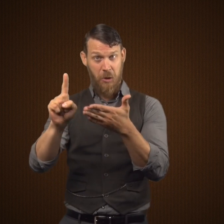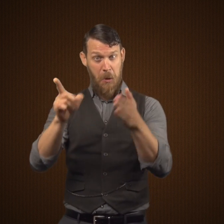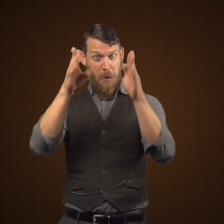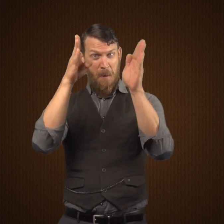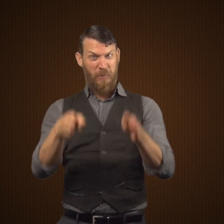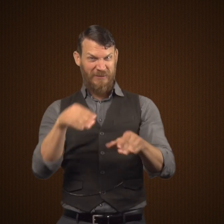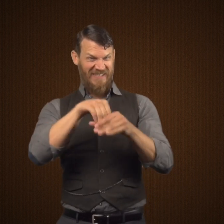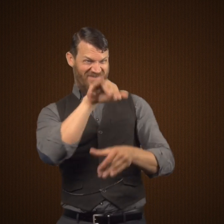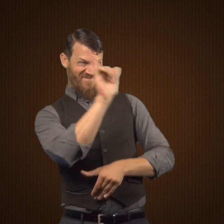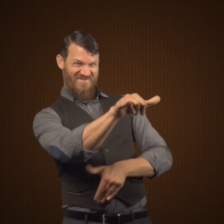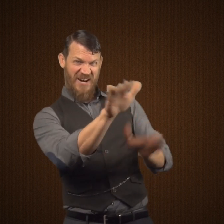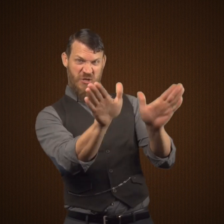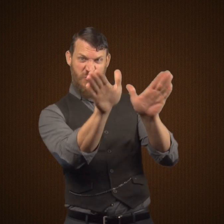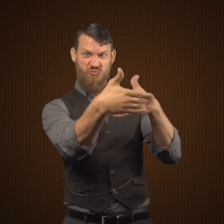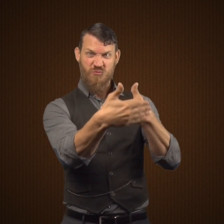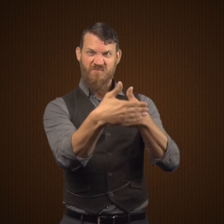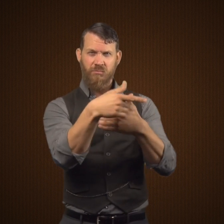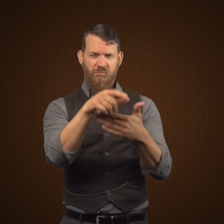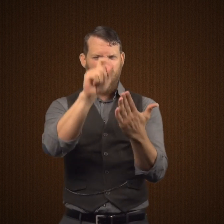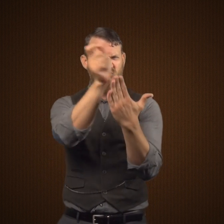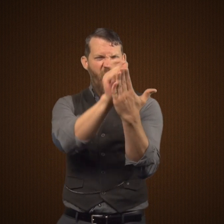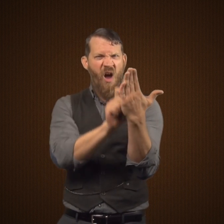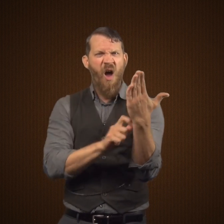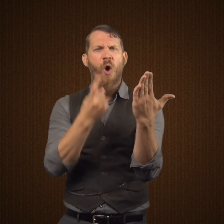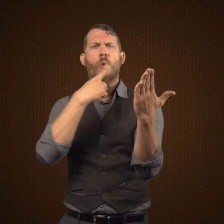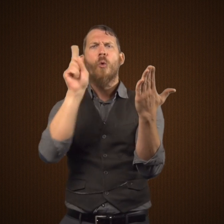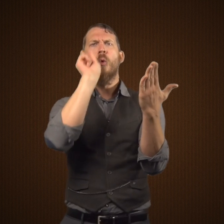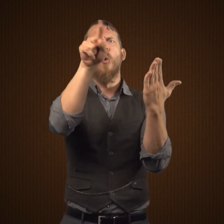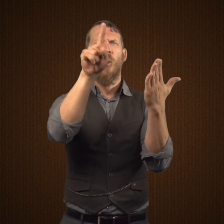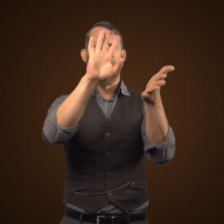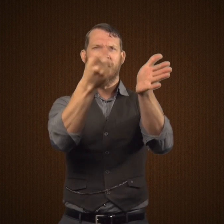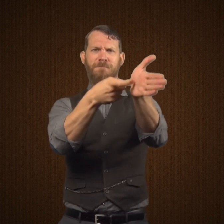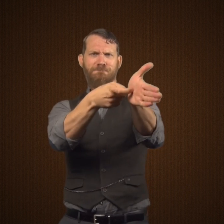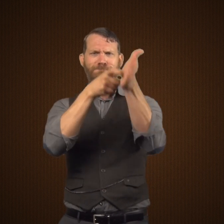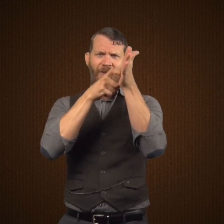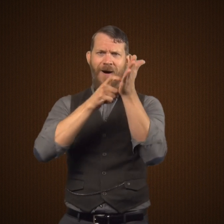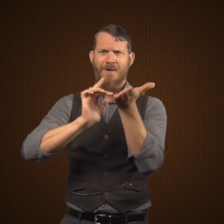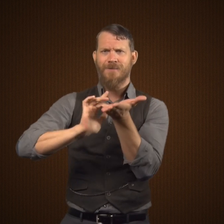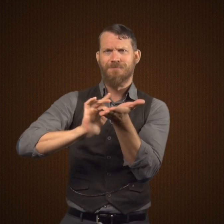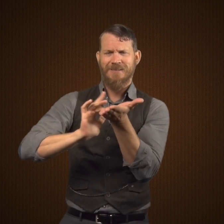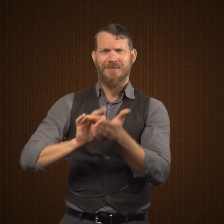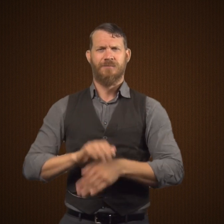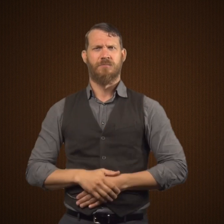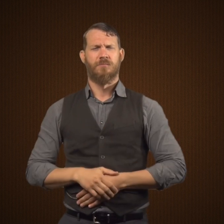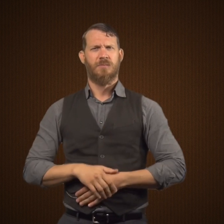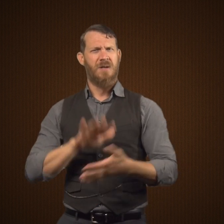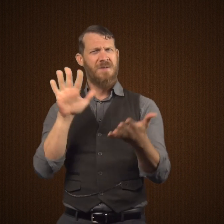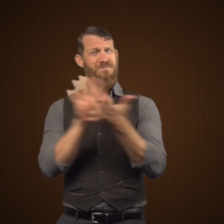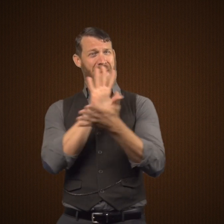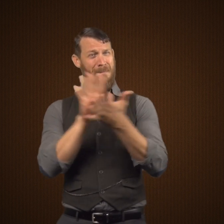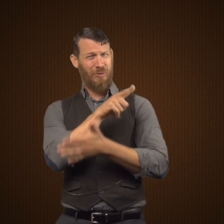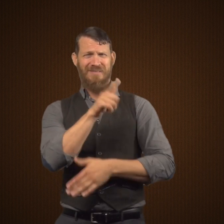Now in this past eight days the person in that room had written notes demanding medications.